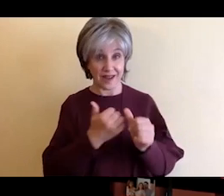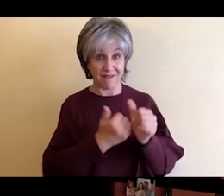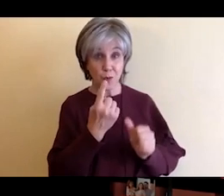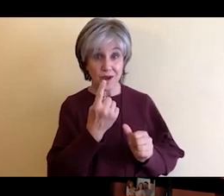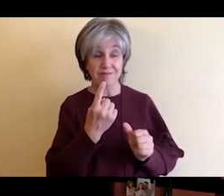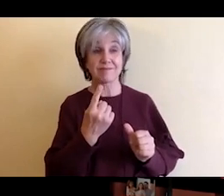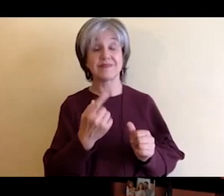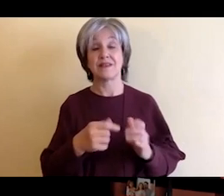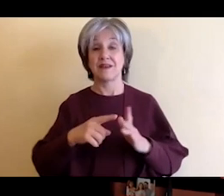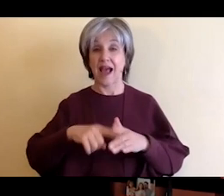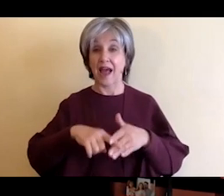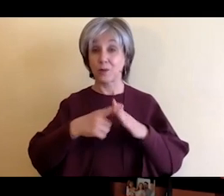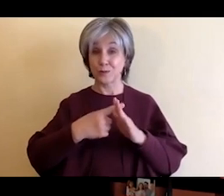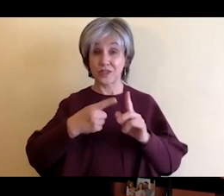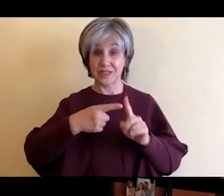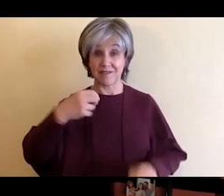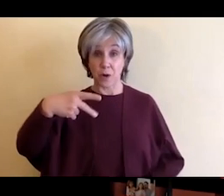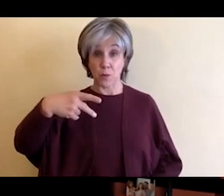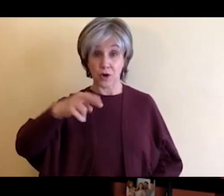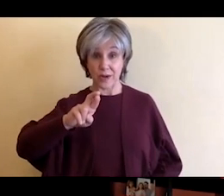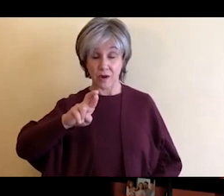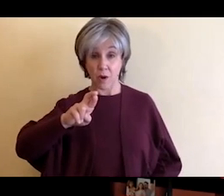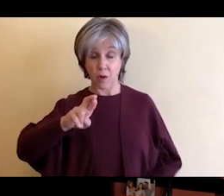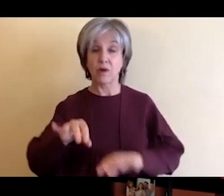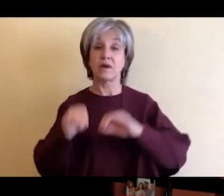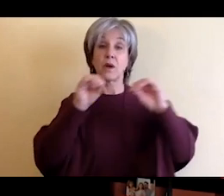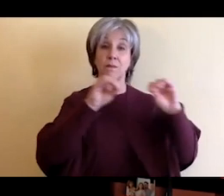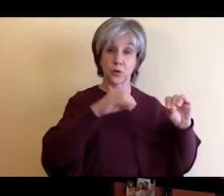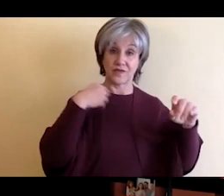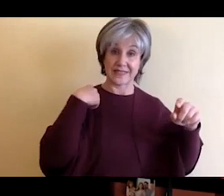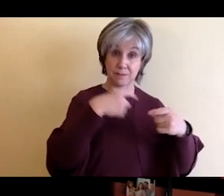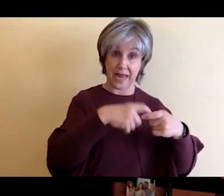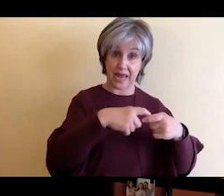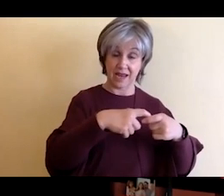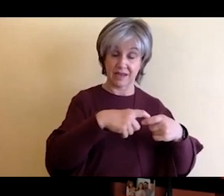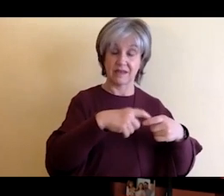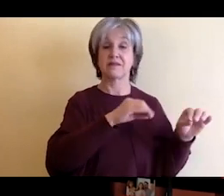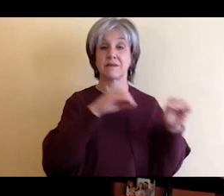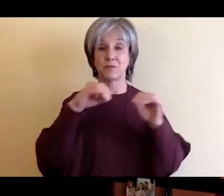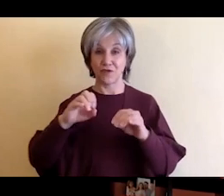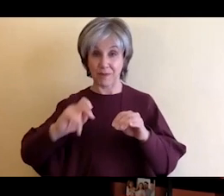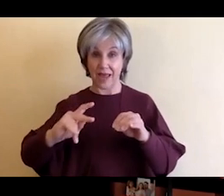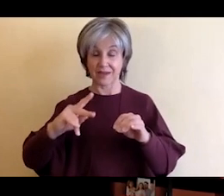moved back to Puerto Rico and I went to school at the University of Puerto Rico in Mayagüez the Engineering School.